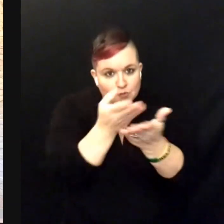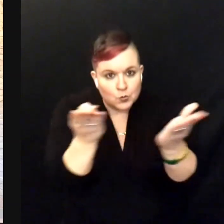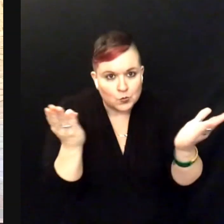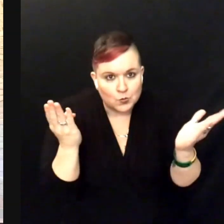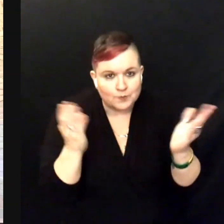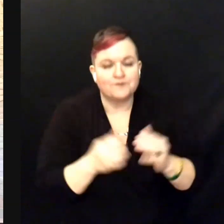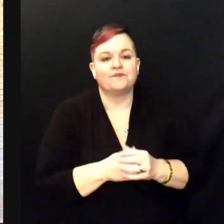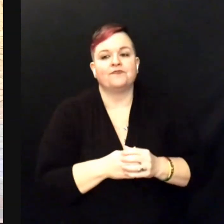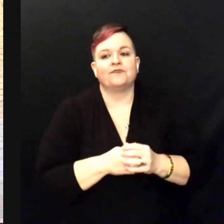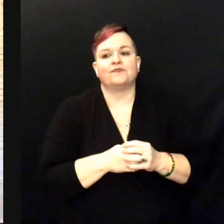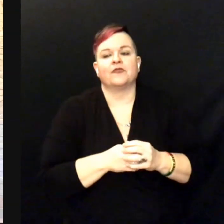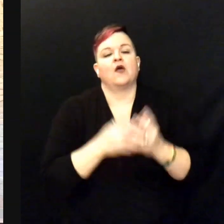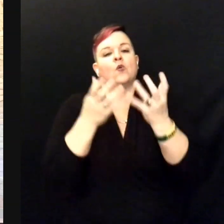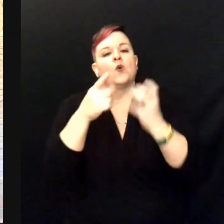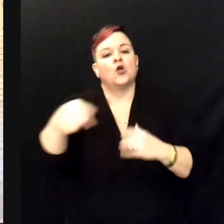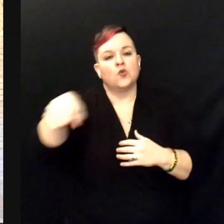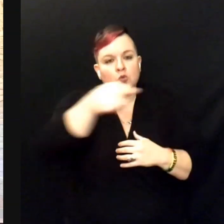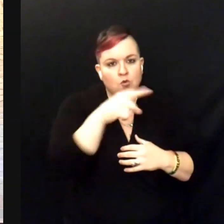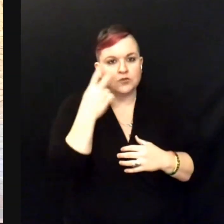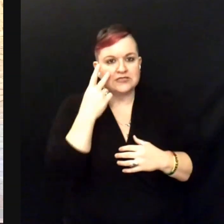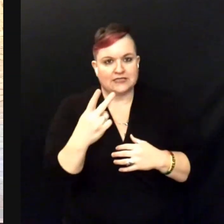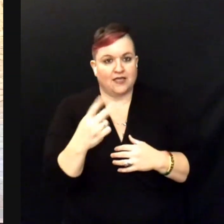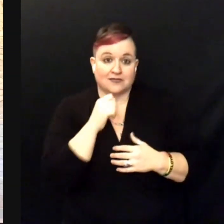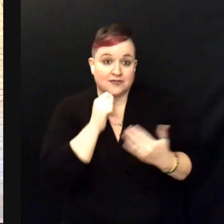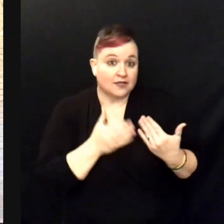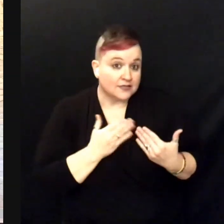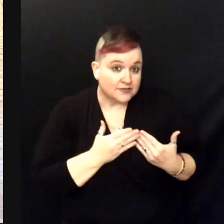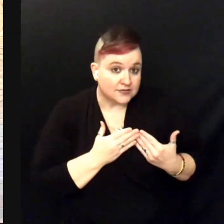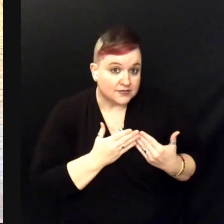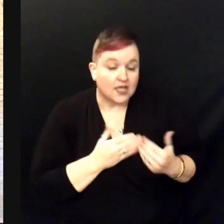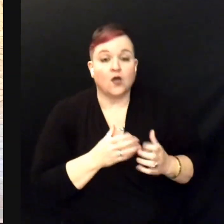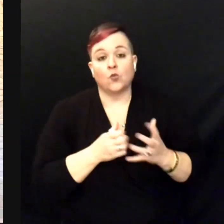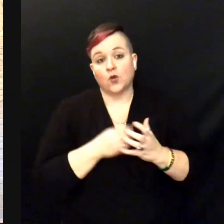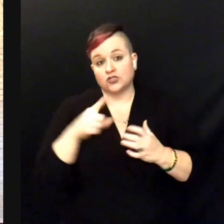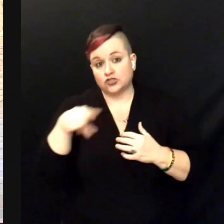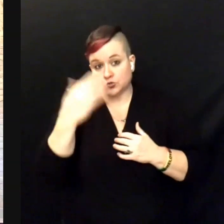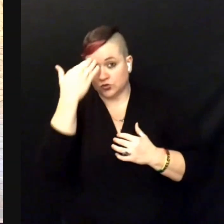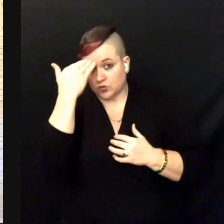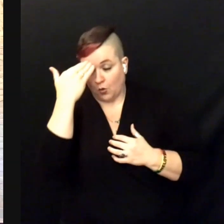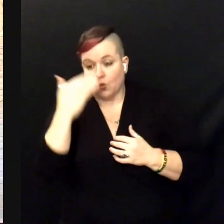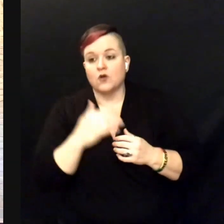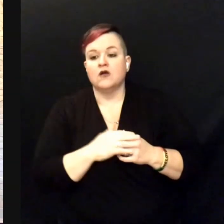I want you to see that it's not easy. I want you to know that